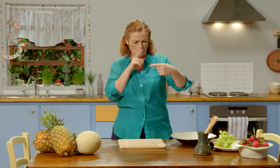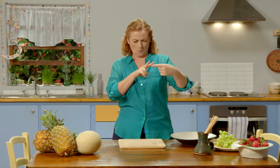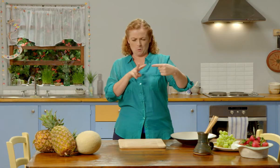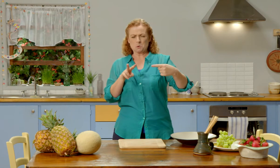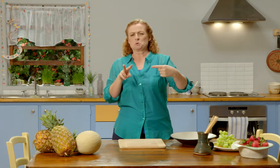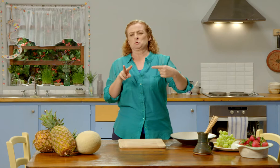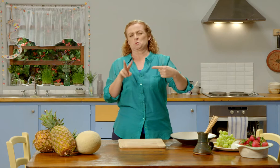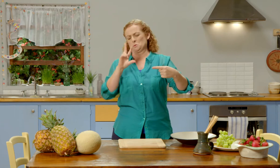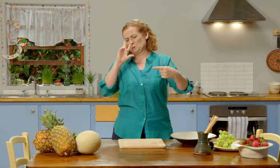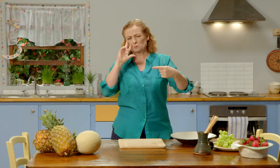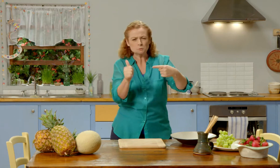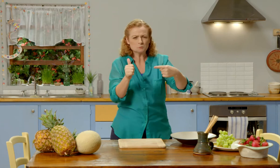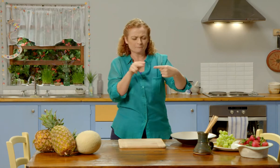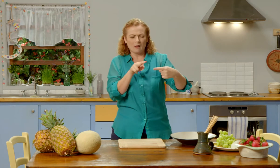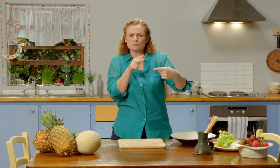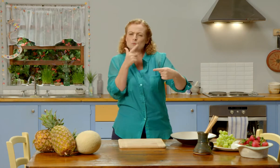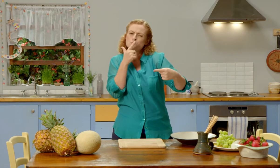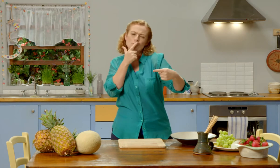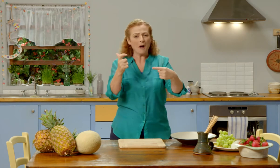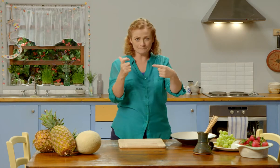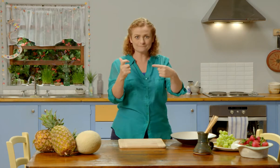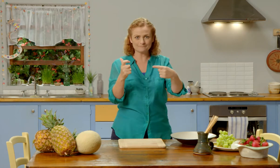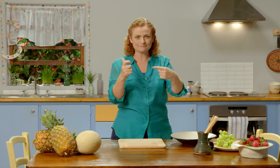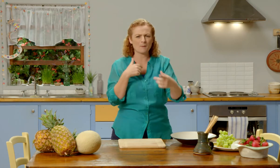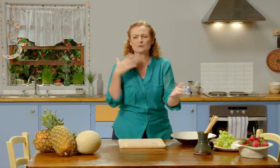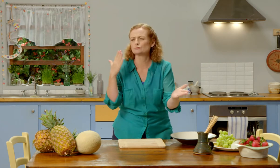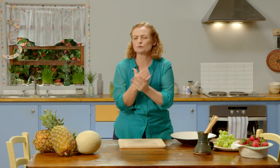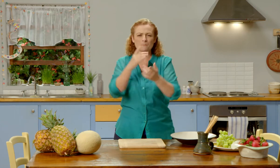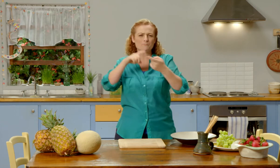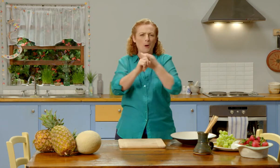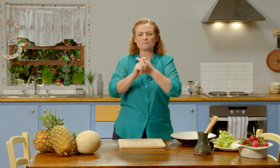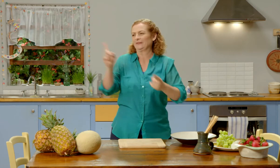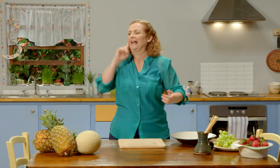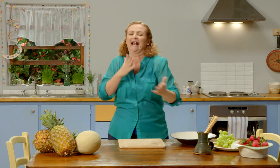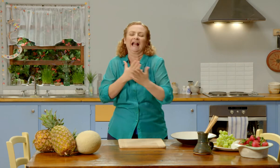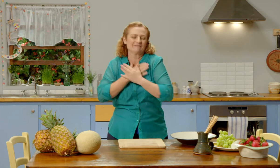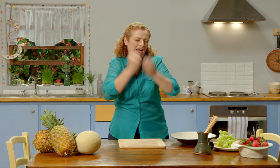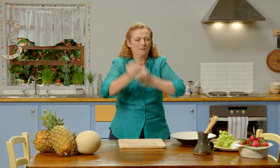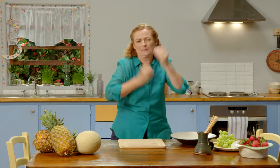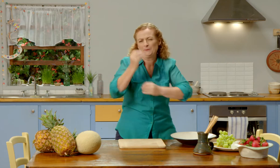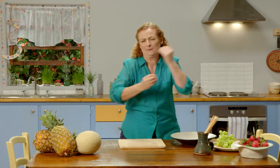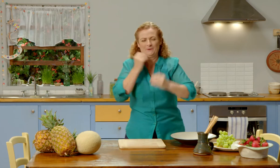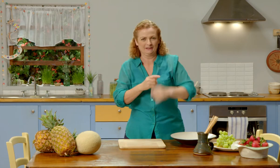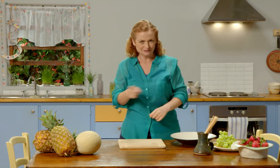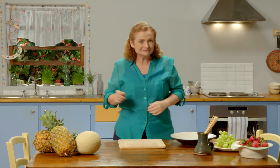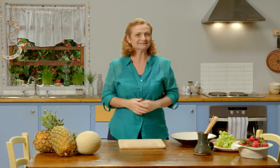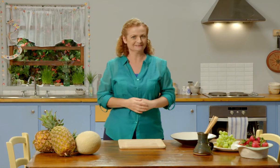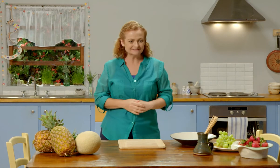They look amazing and they taste delicious. I’m sure Possum is going to love eating them all up.